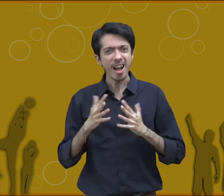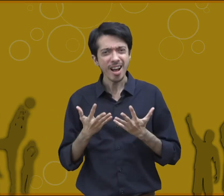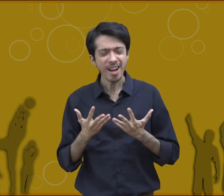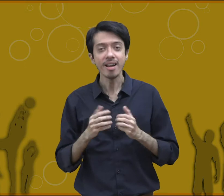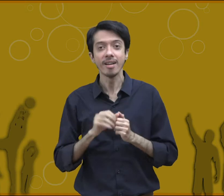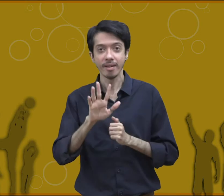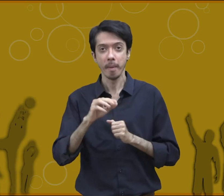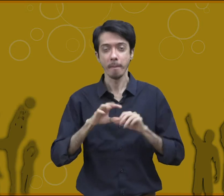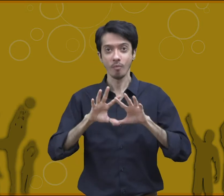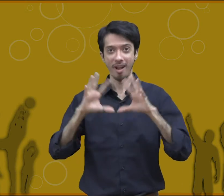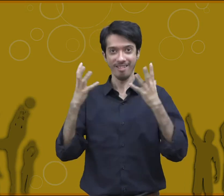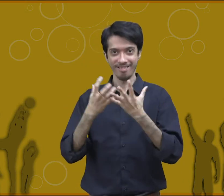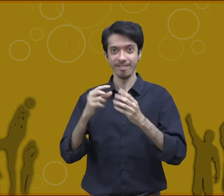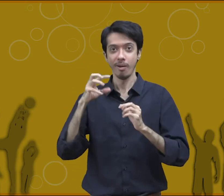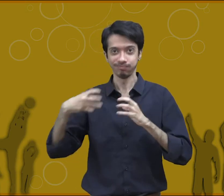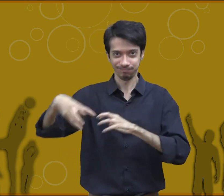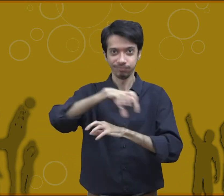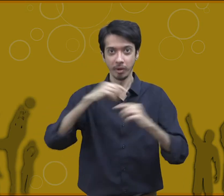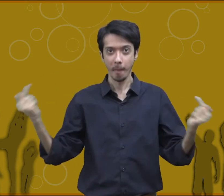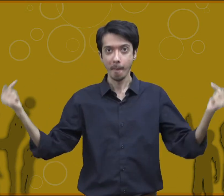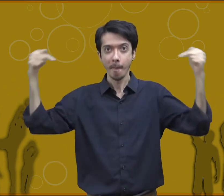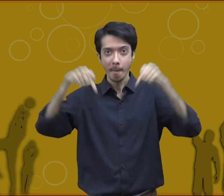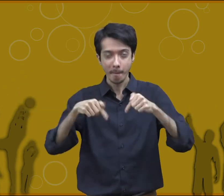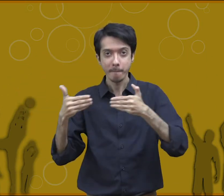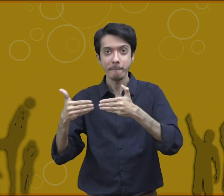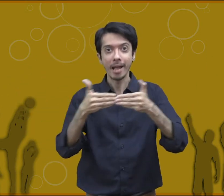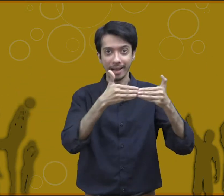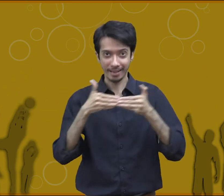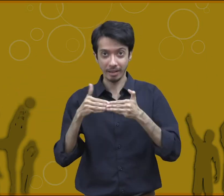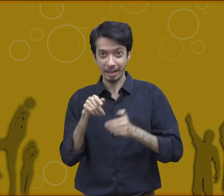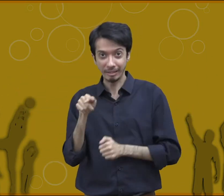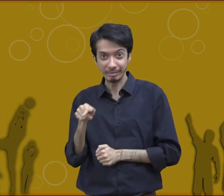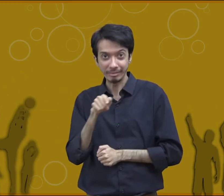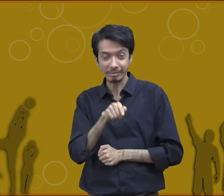In an international level tournament different sports persons come from different places across